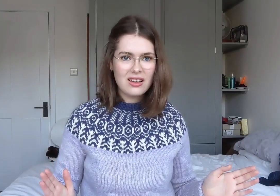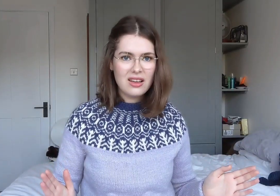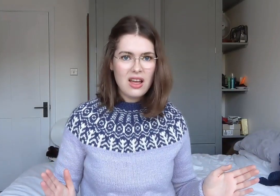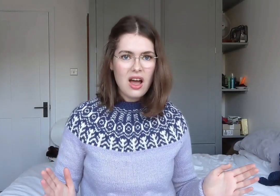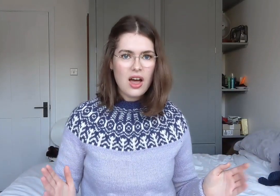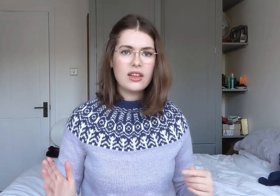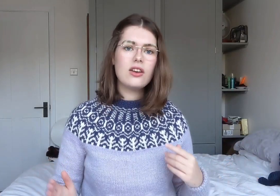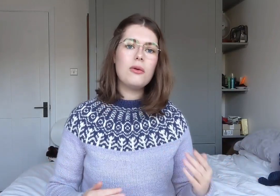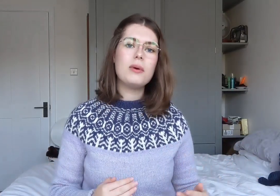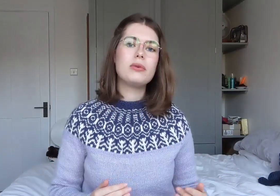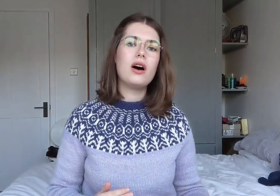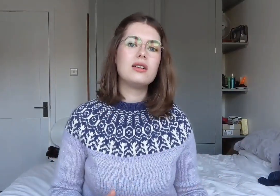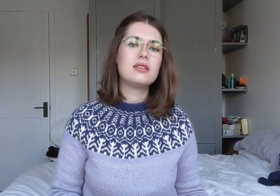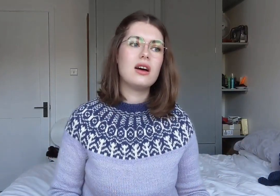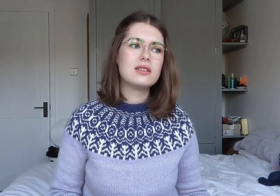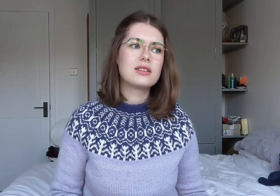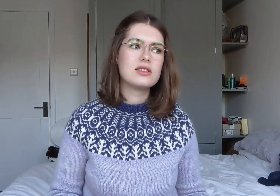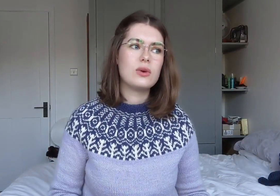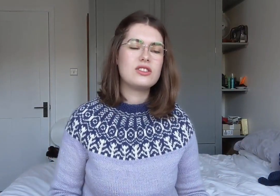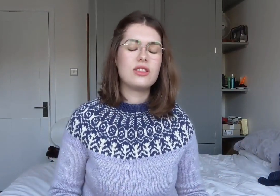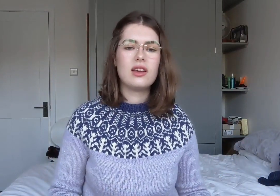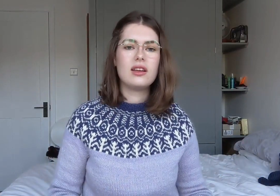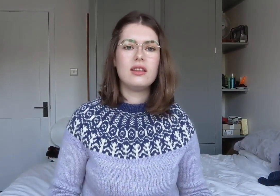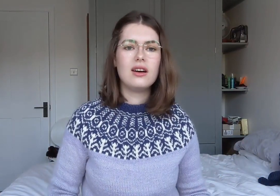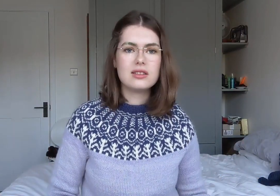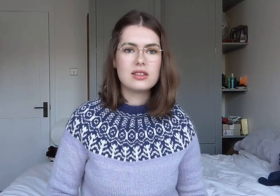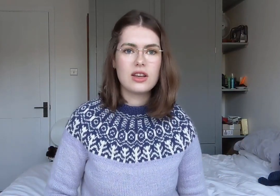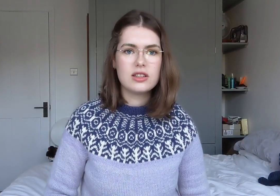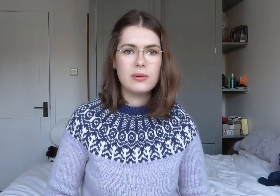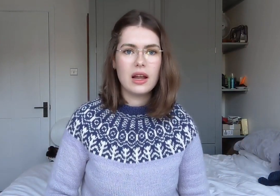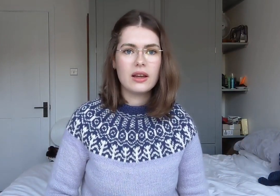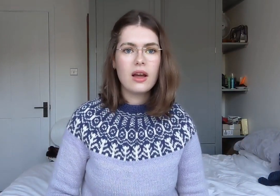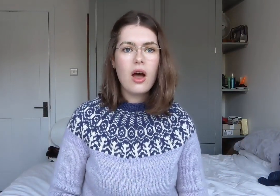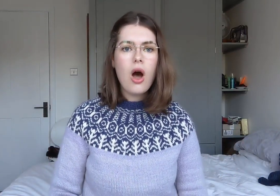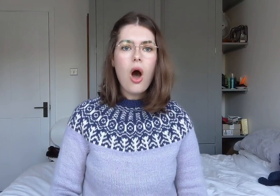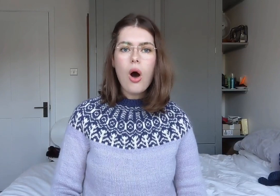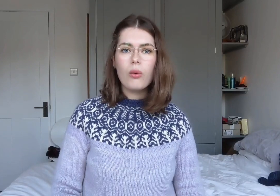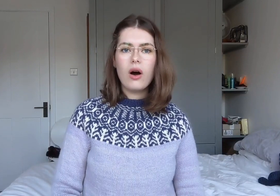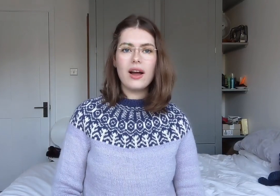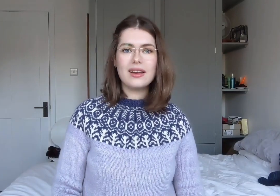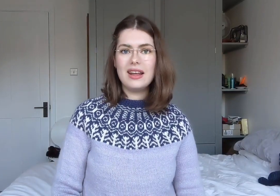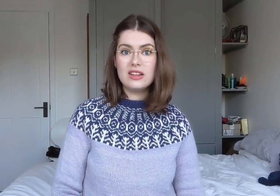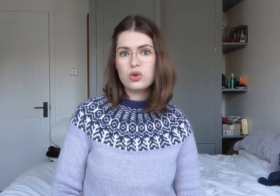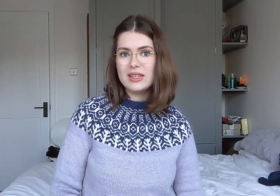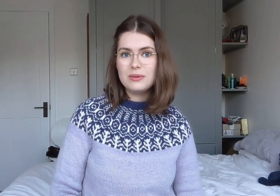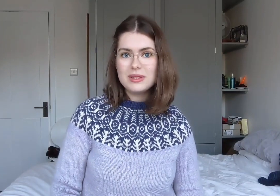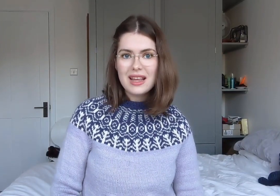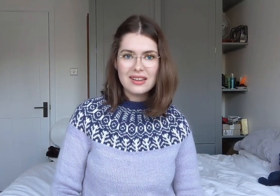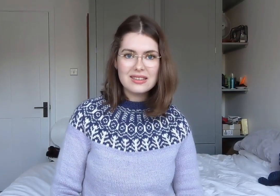I think a lot of people ask this question thinking the answer is going to be 'I can hear 20%'